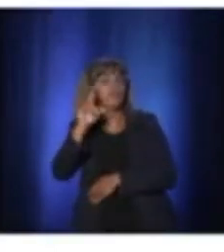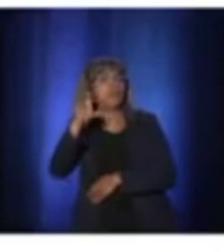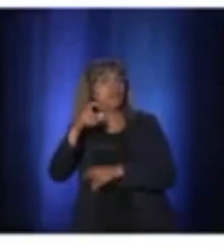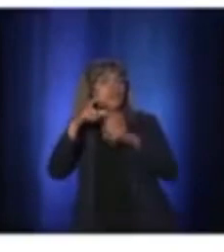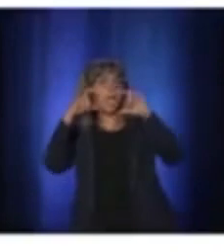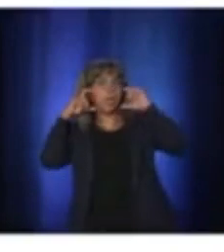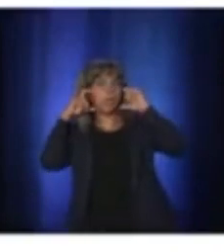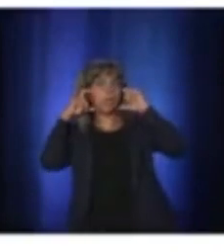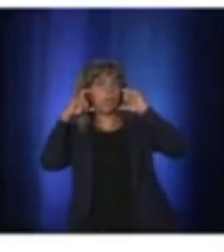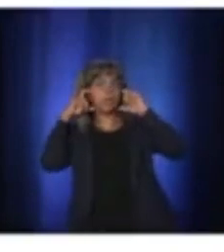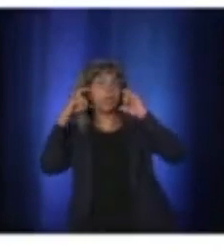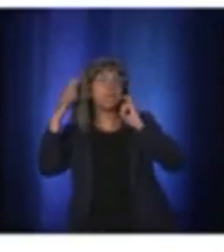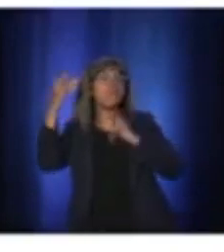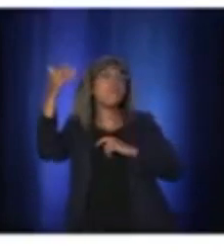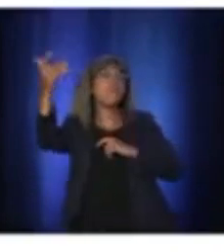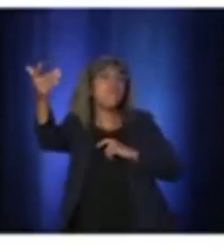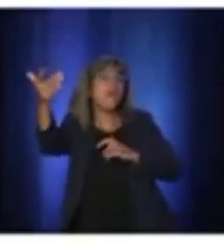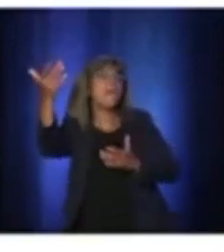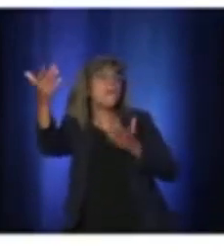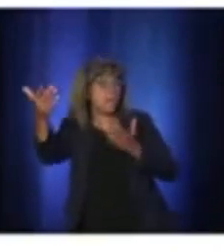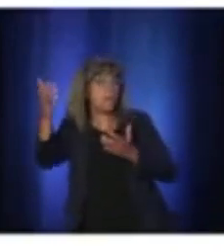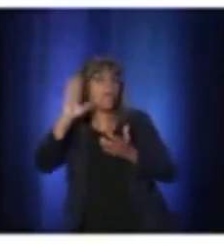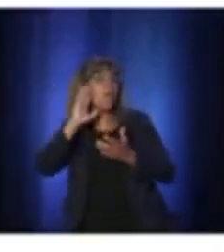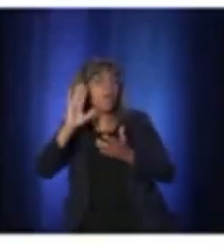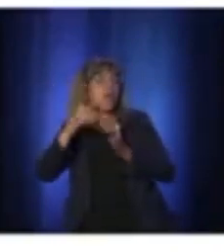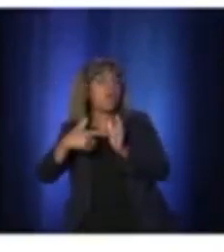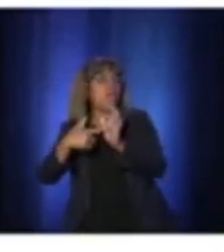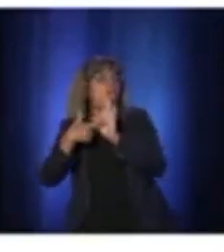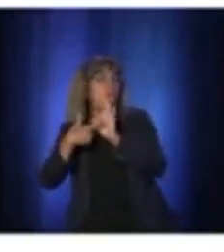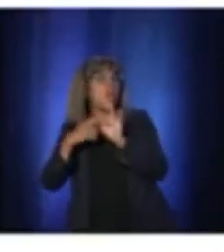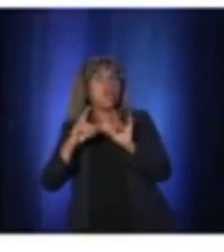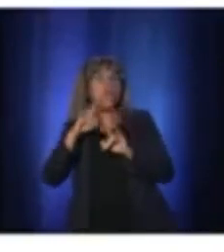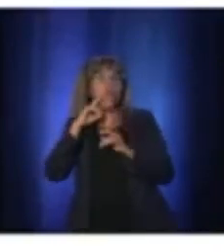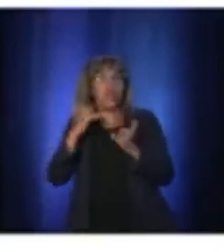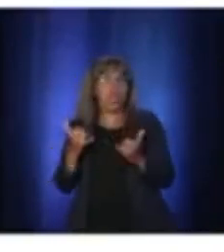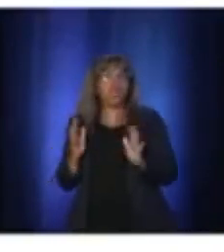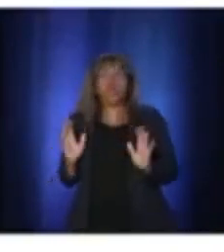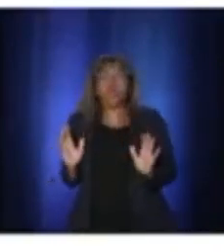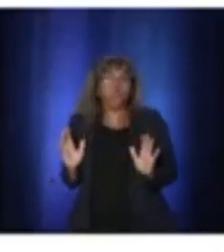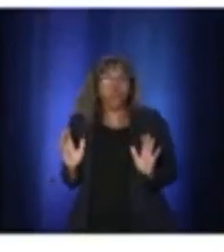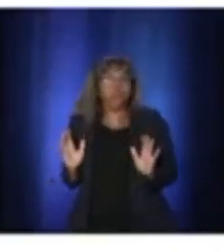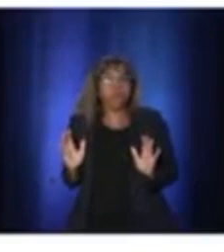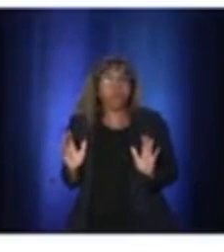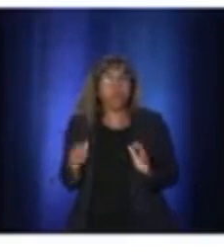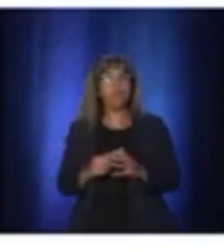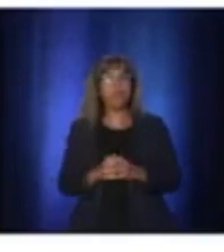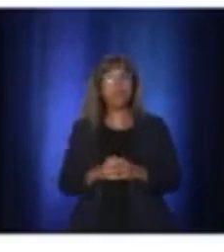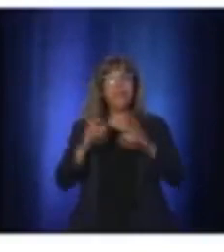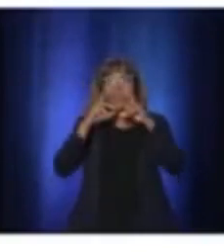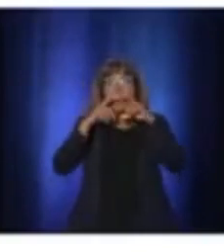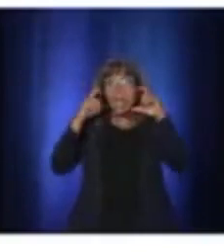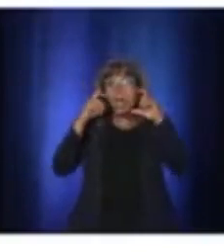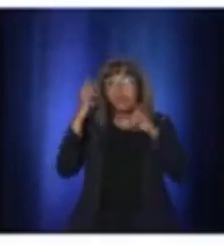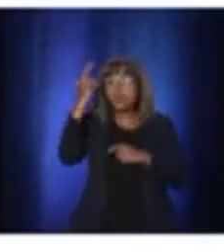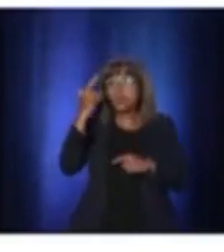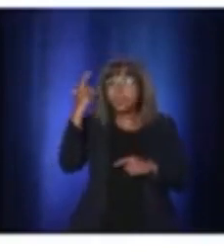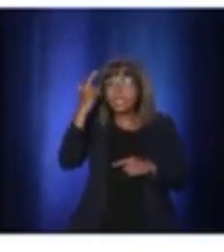change. Let's be clear: wearing a mask is not about fear, it's about respect.